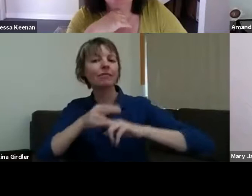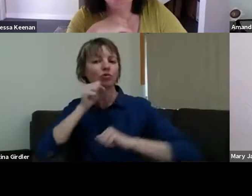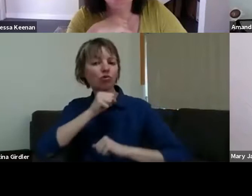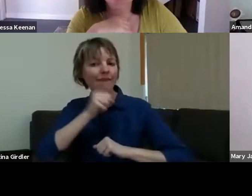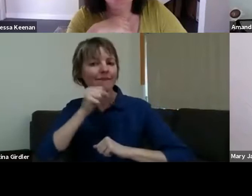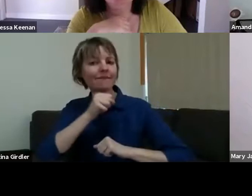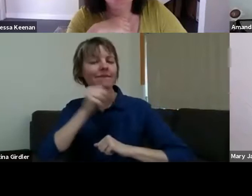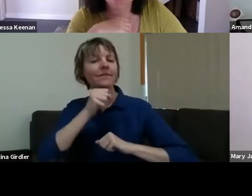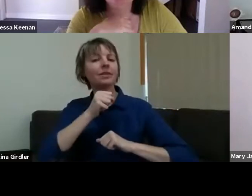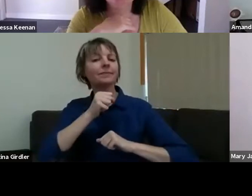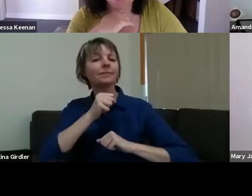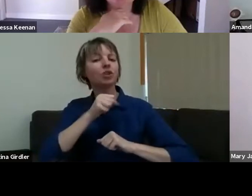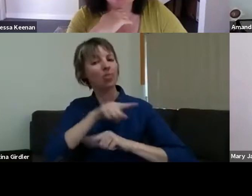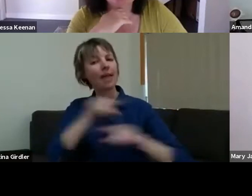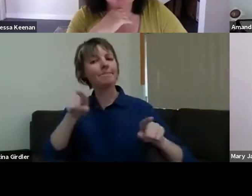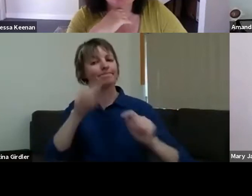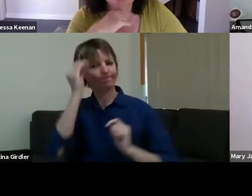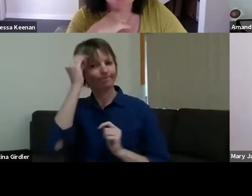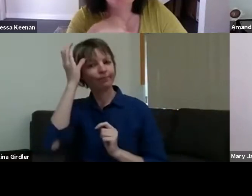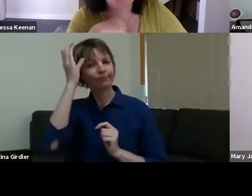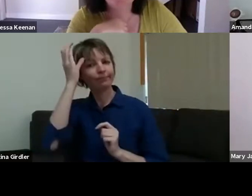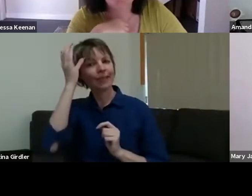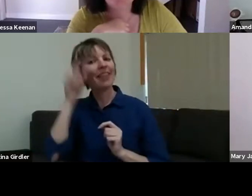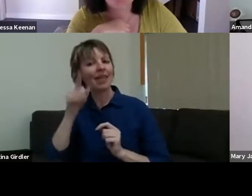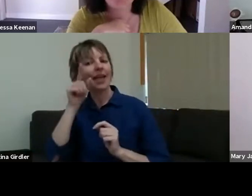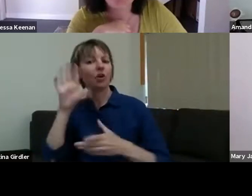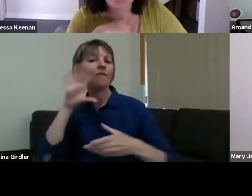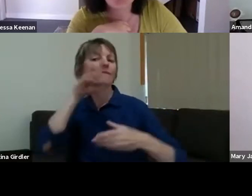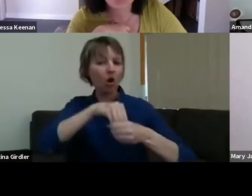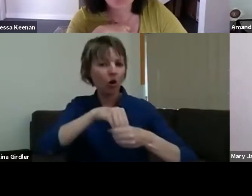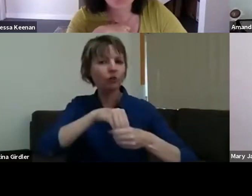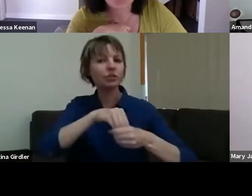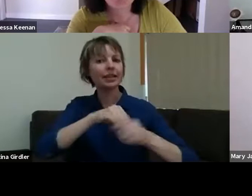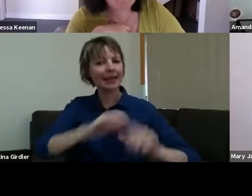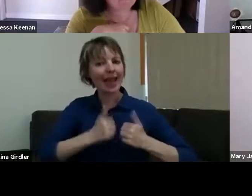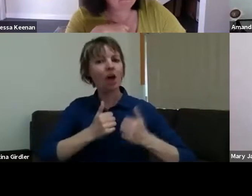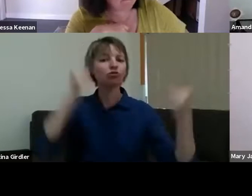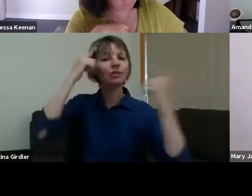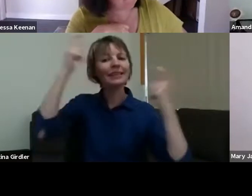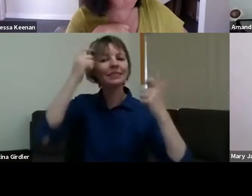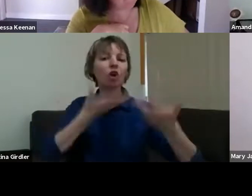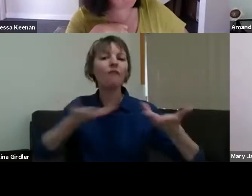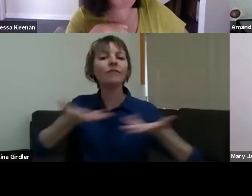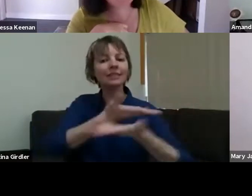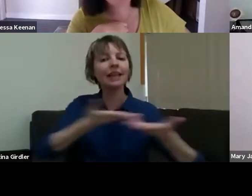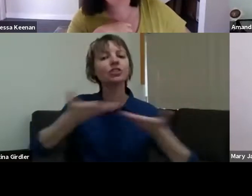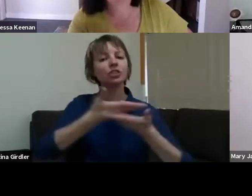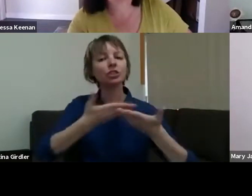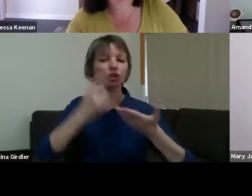kind of creative conversations - dreaming, thinking - in structuring the projects and the activities and the opportunities in the workshops